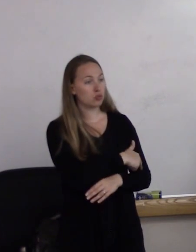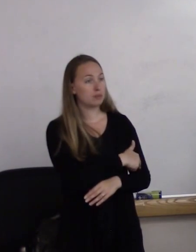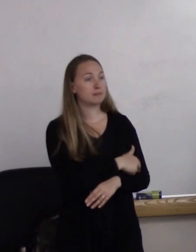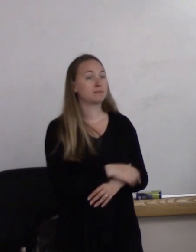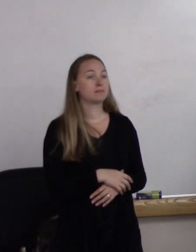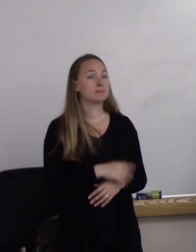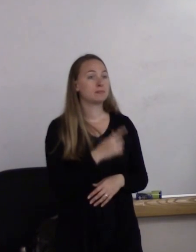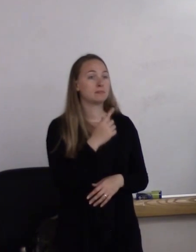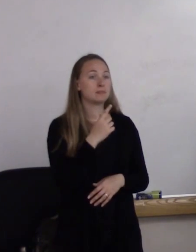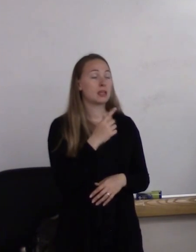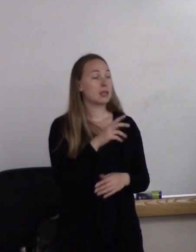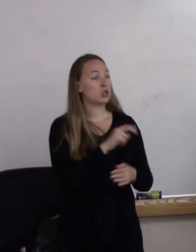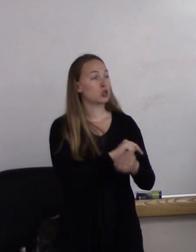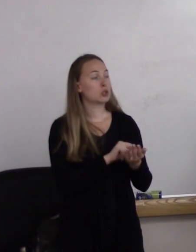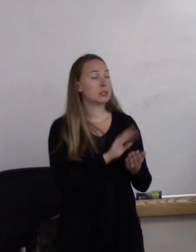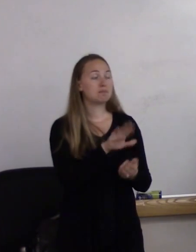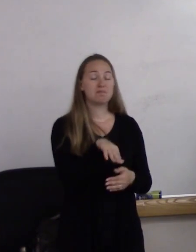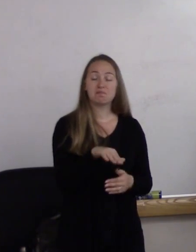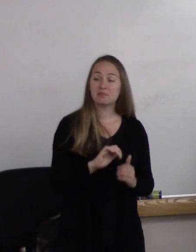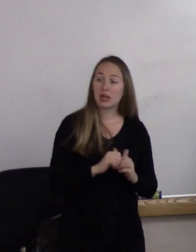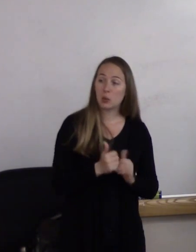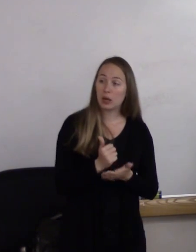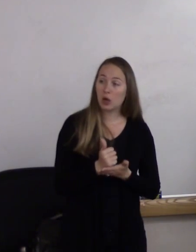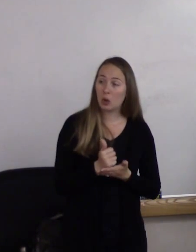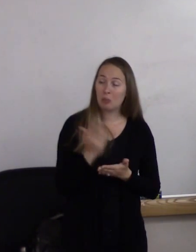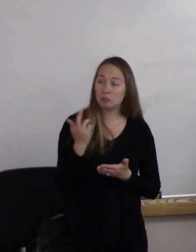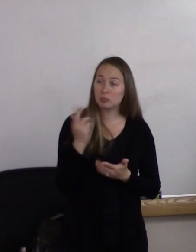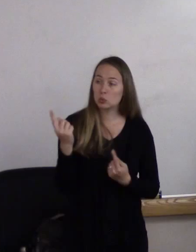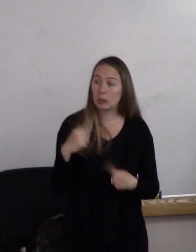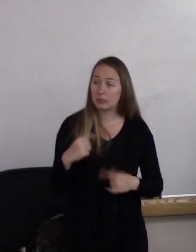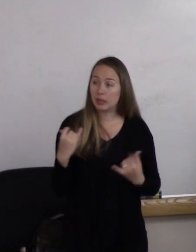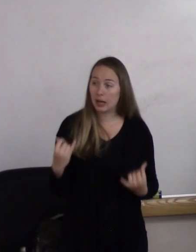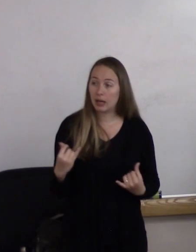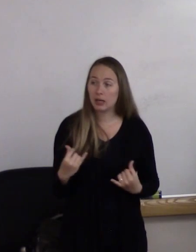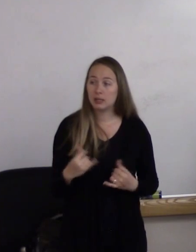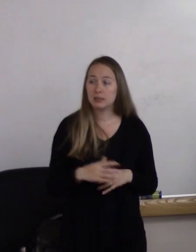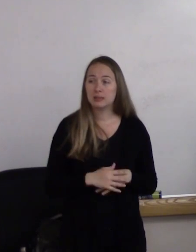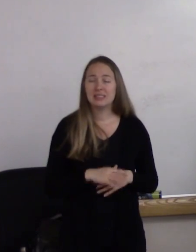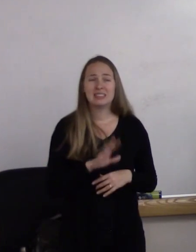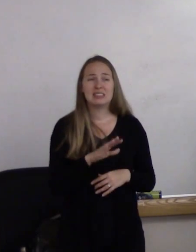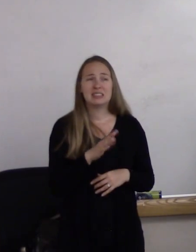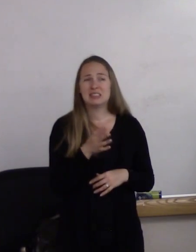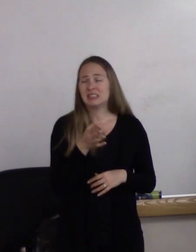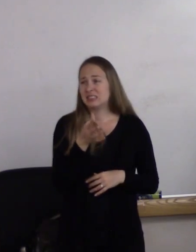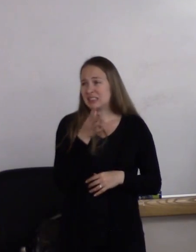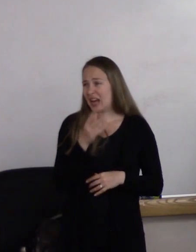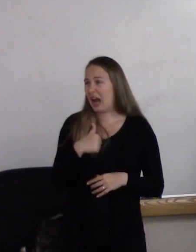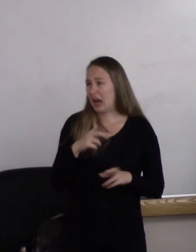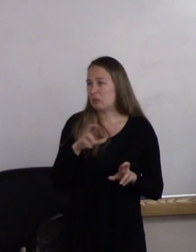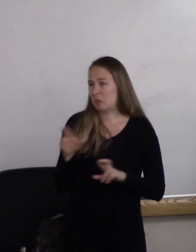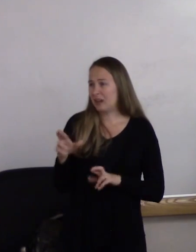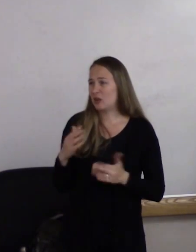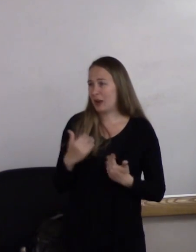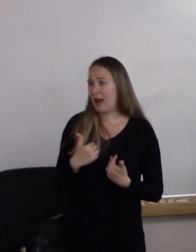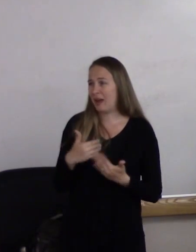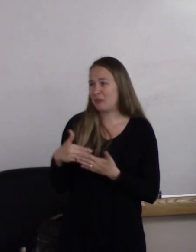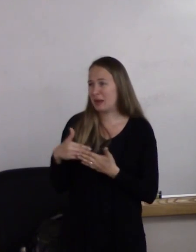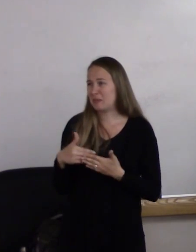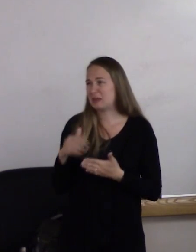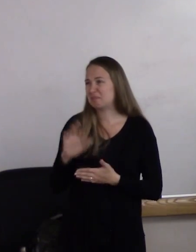says nicely, you know, "How can I help you? Why have you come in today?" And mom says, "Well, "I'm ready to have the baby. "You know, it's been about nine--